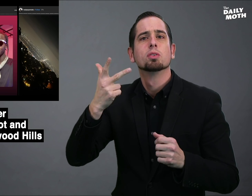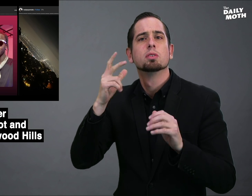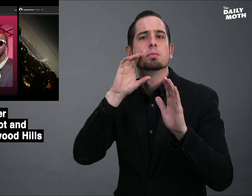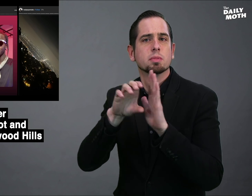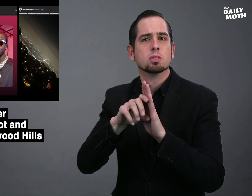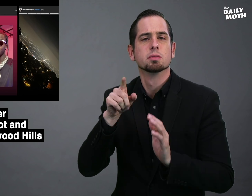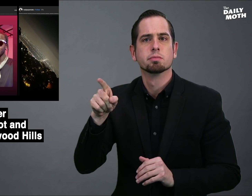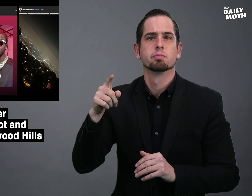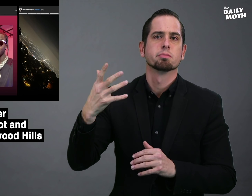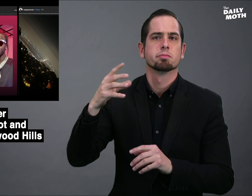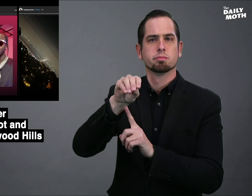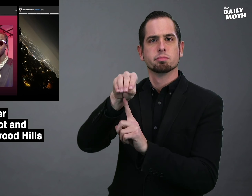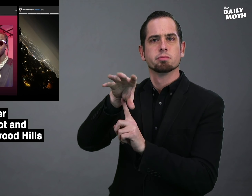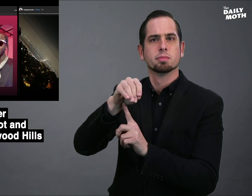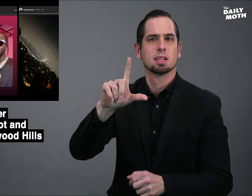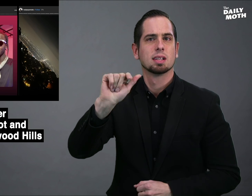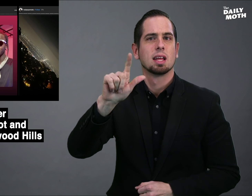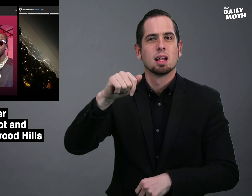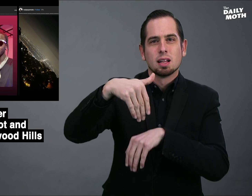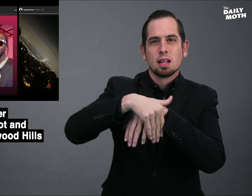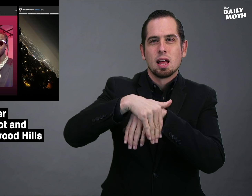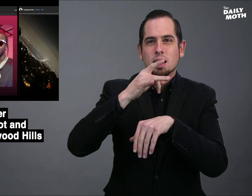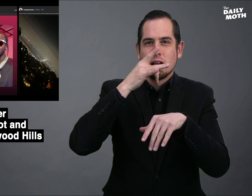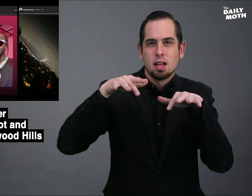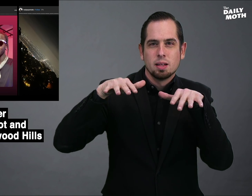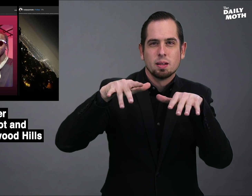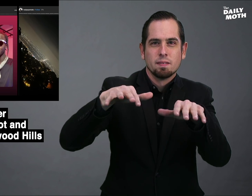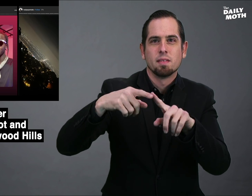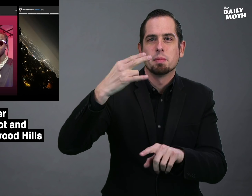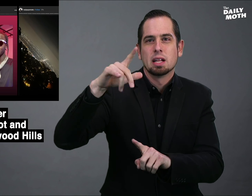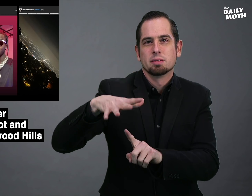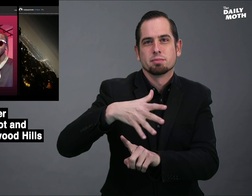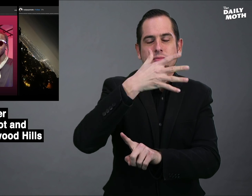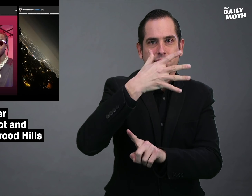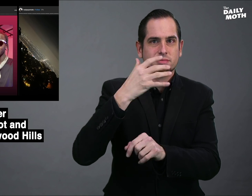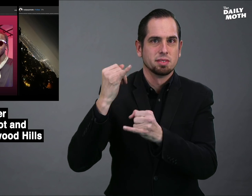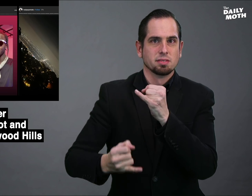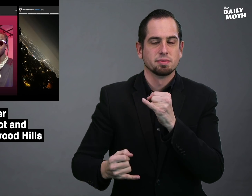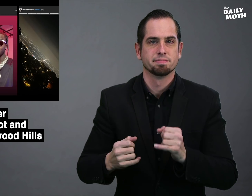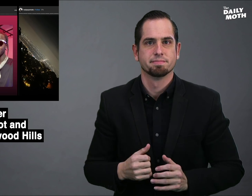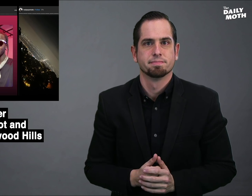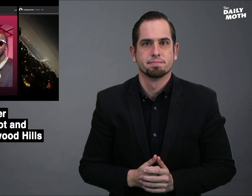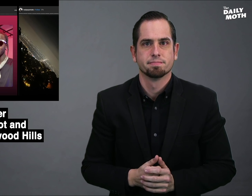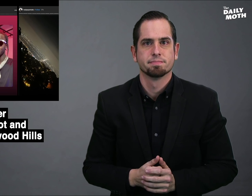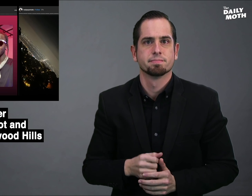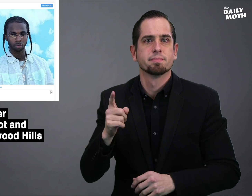A third post showed Los Angeles at night from the top of a hill.